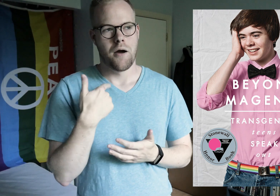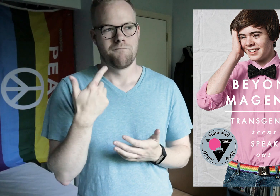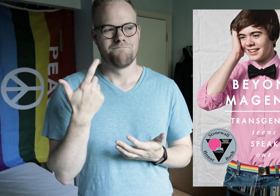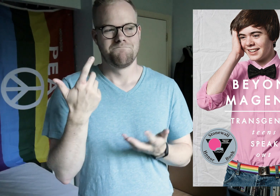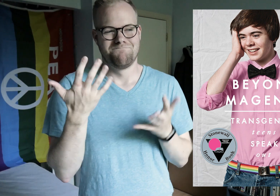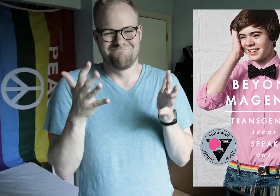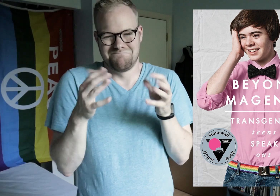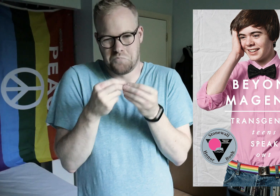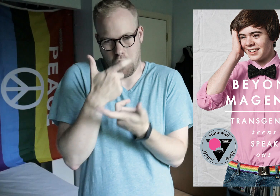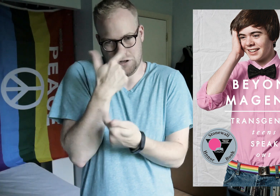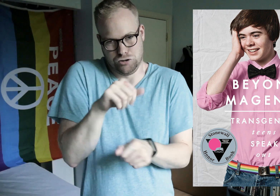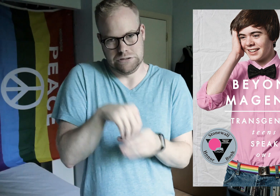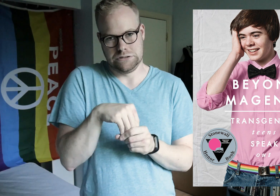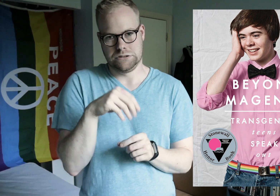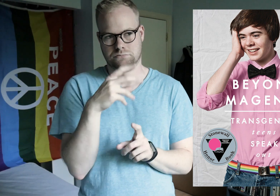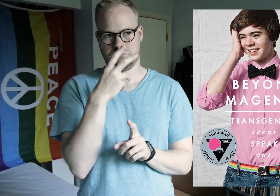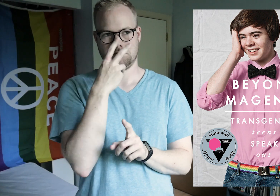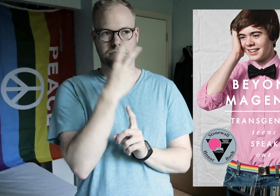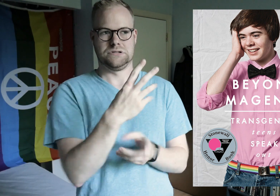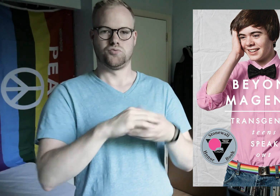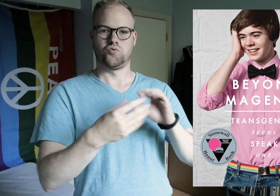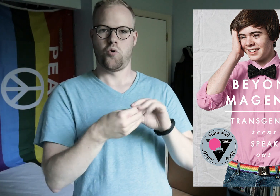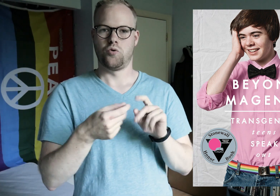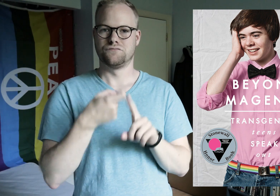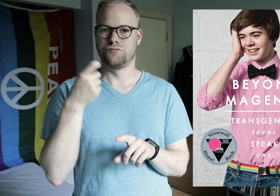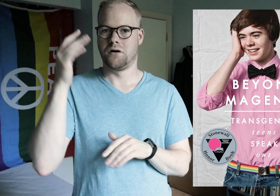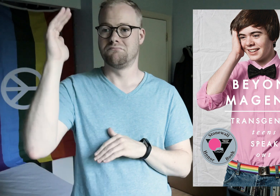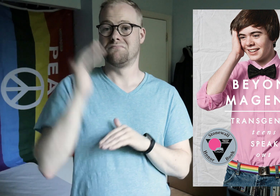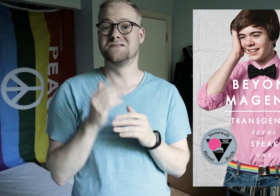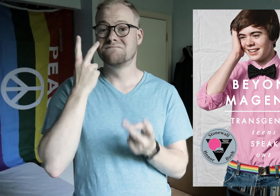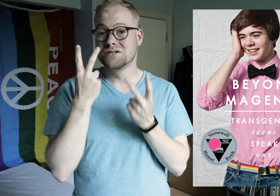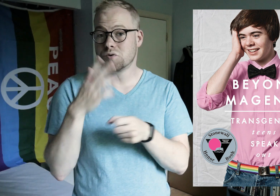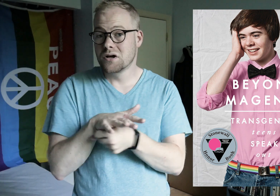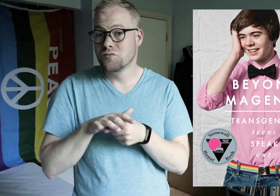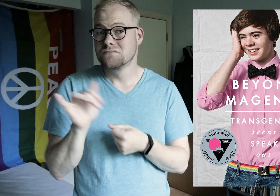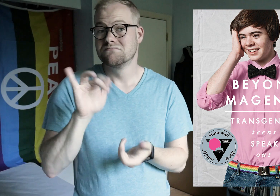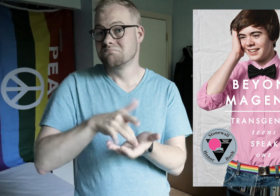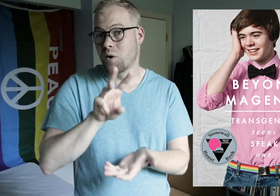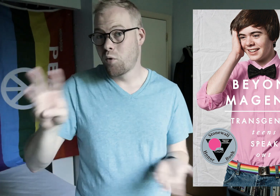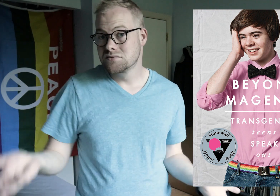I’m kind of more interested in seeing the stories of people from less visible areas, such as the Midwest.